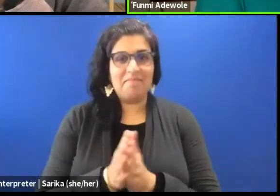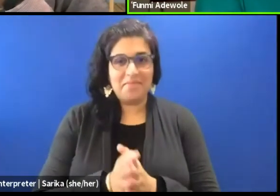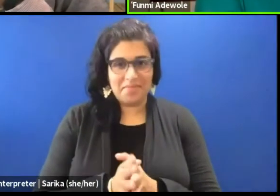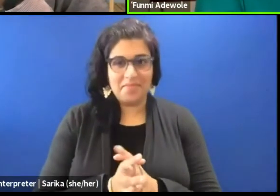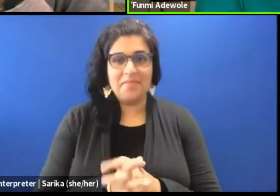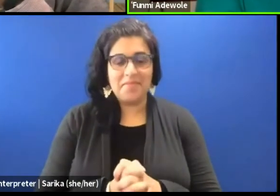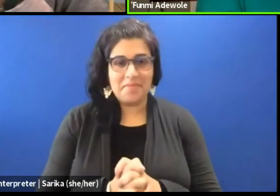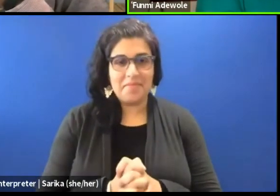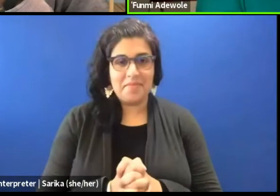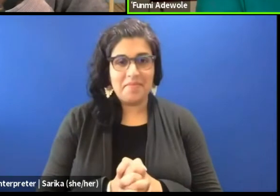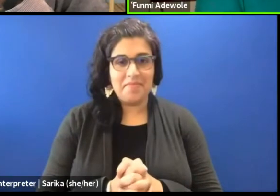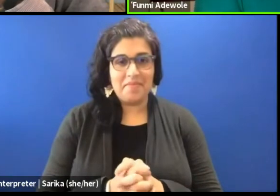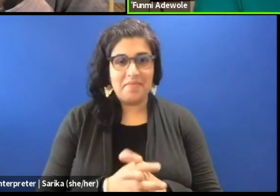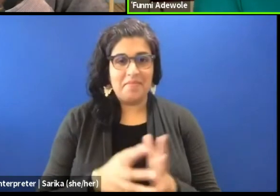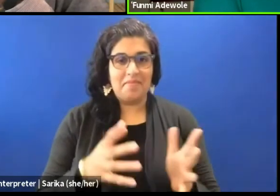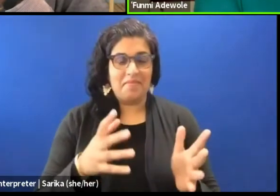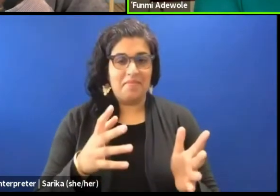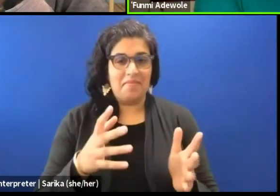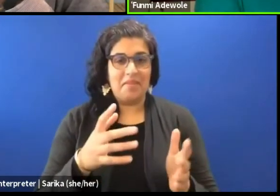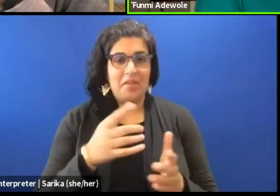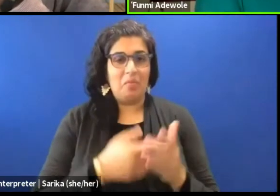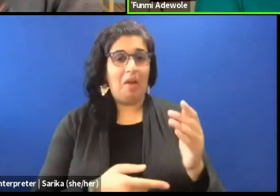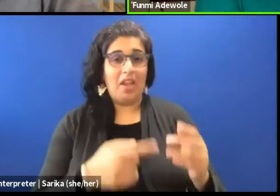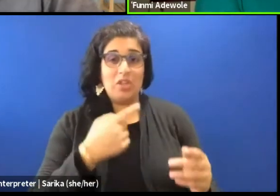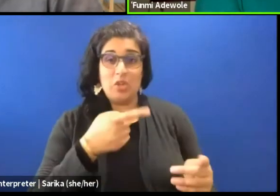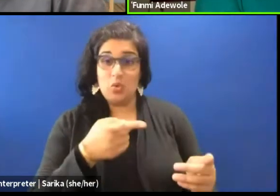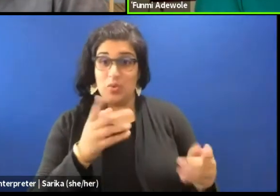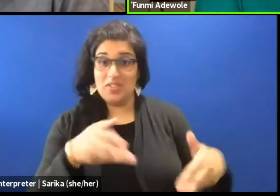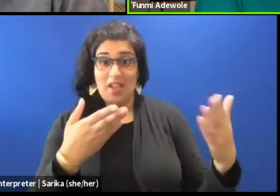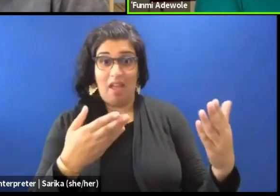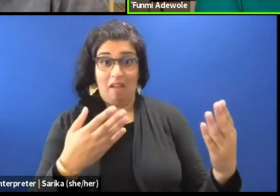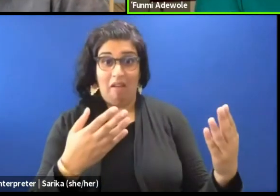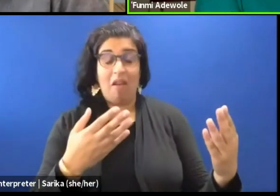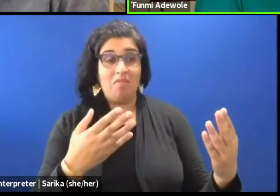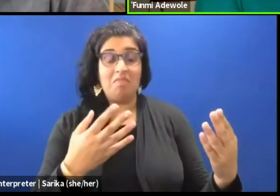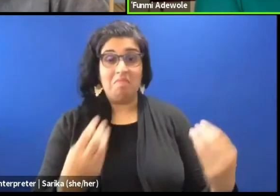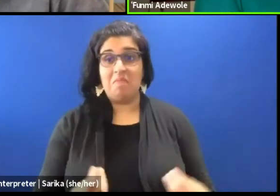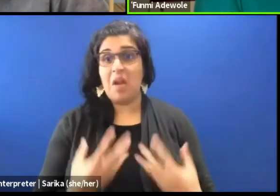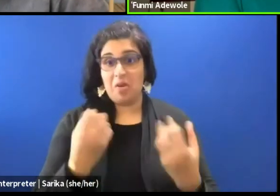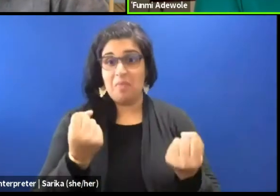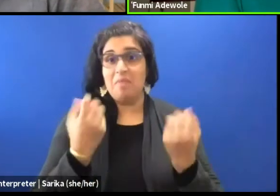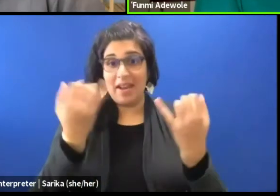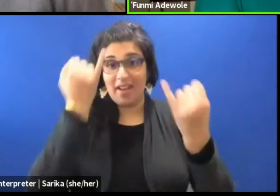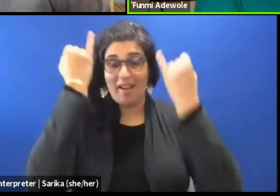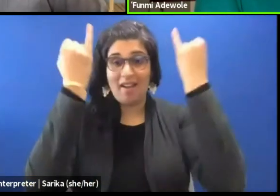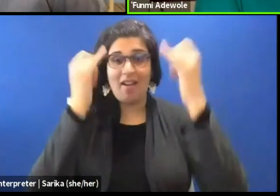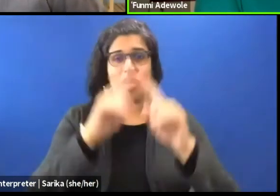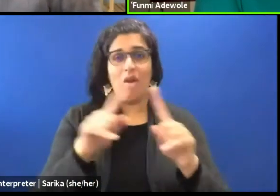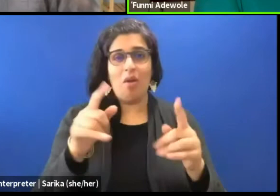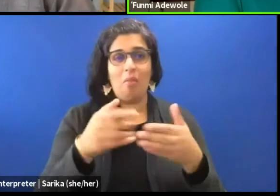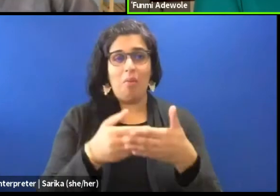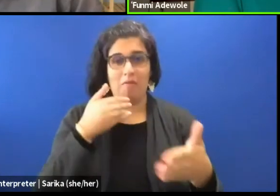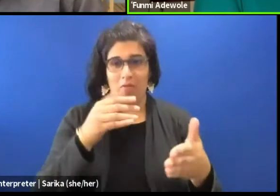I mean what you've just said inspires a lot of ideas. But before I share those,